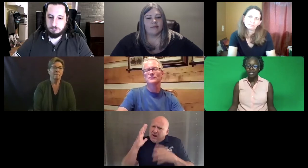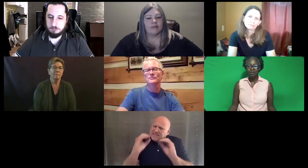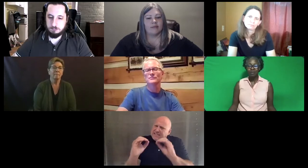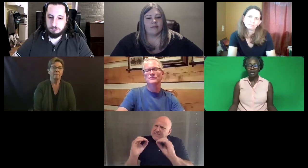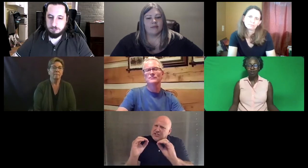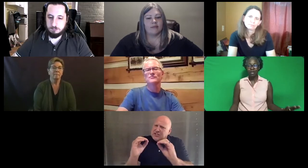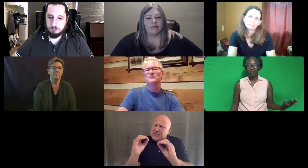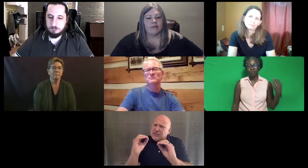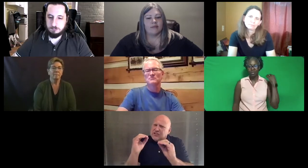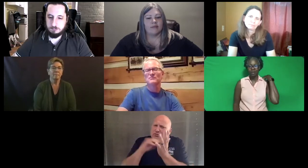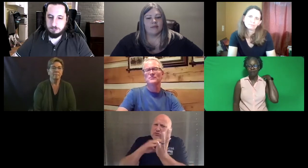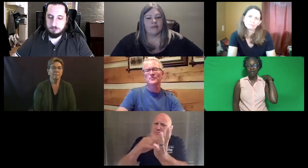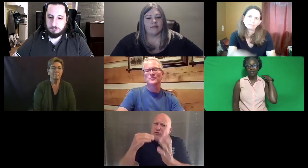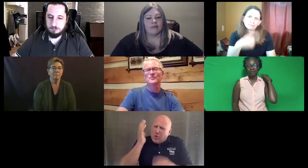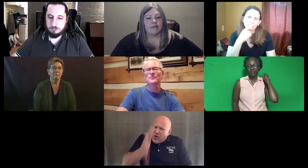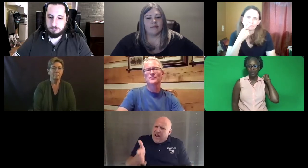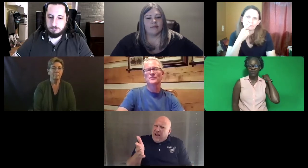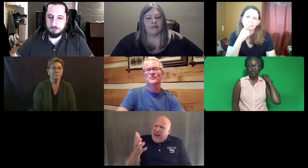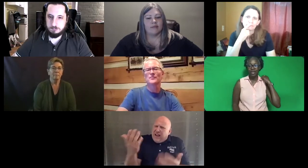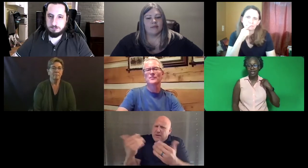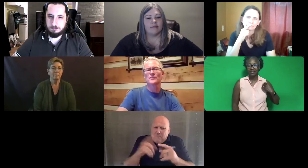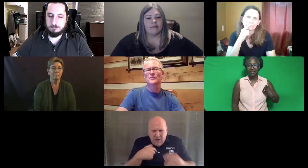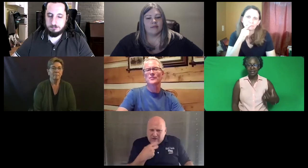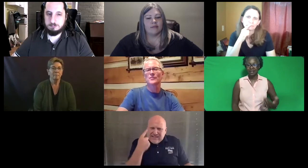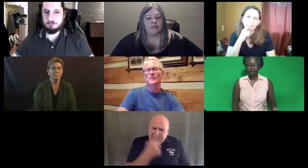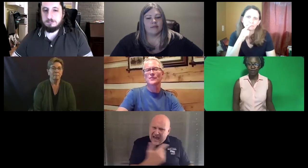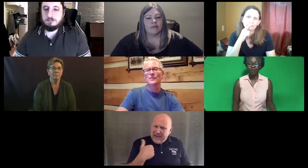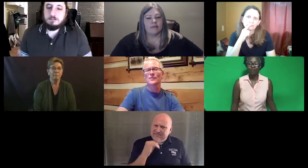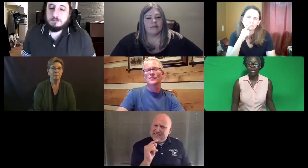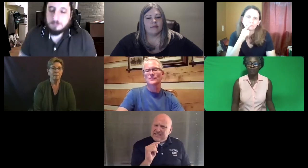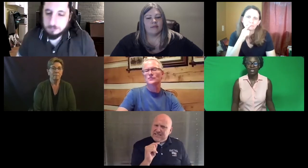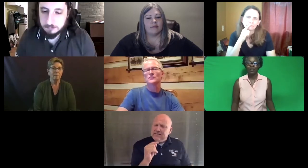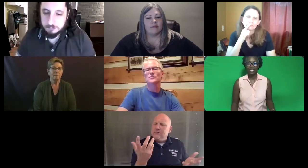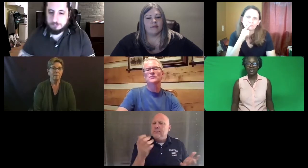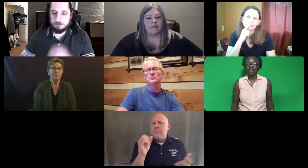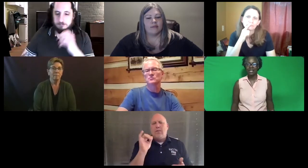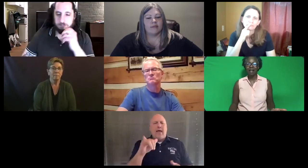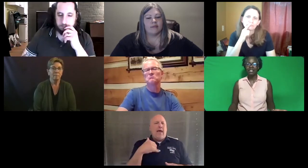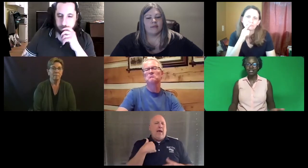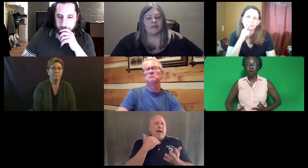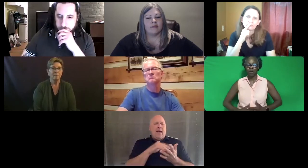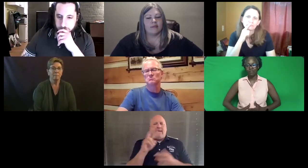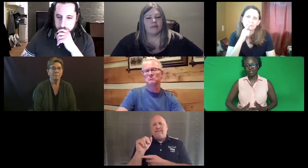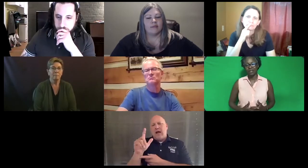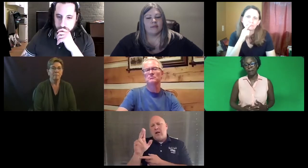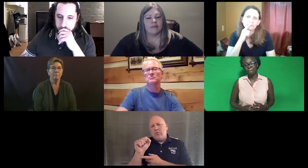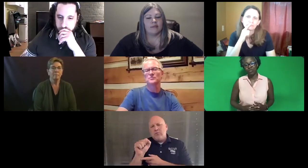So we thought, great, come on over and learn what you need for taking the knowledge part of it.